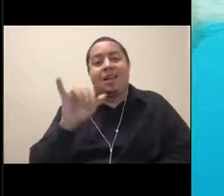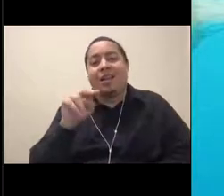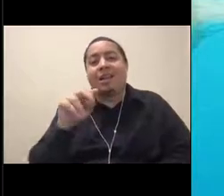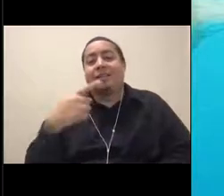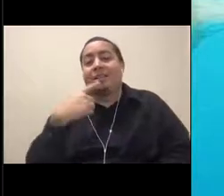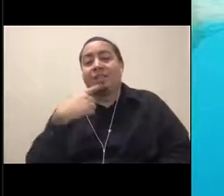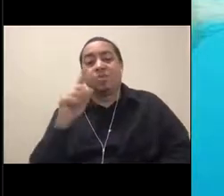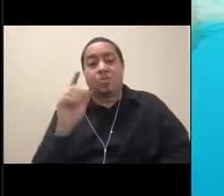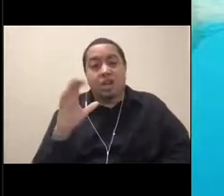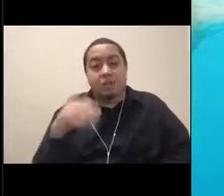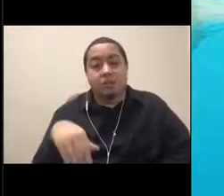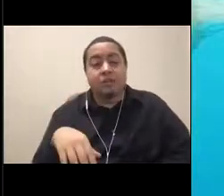Let's see, Elijah thinks it's 1,000.